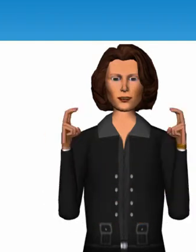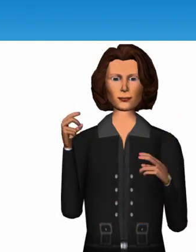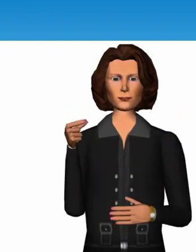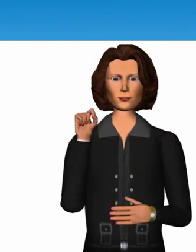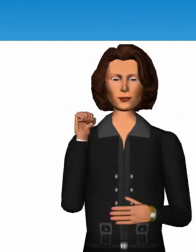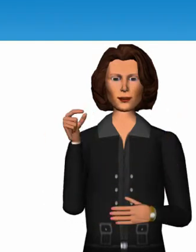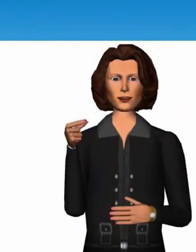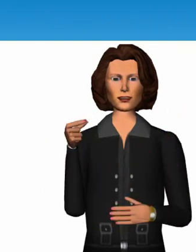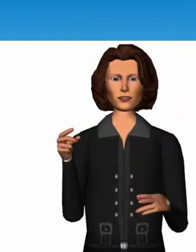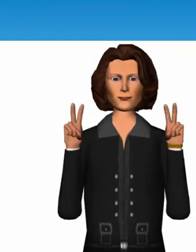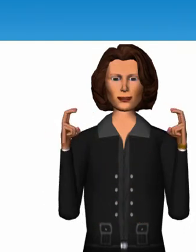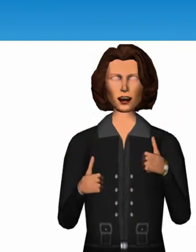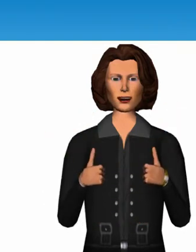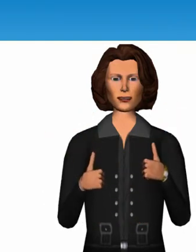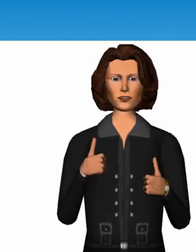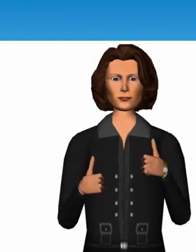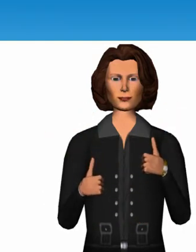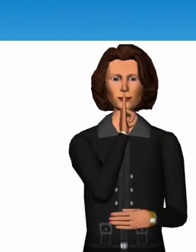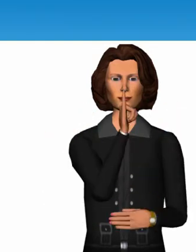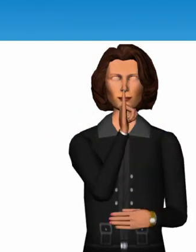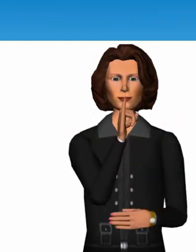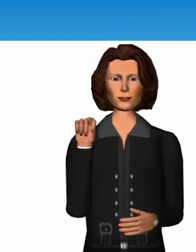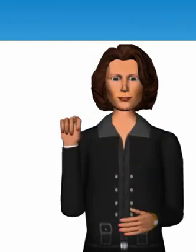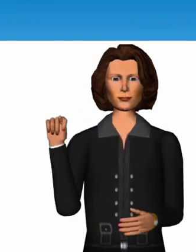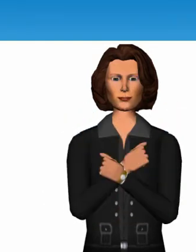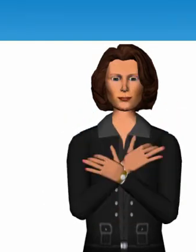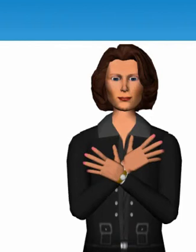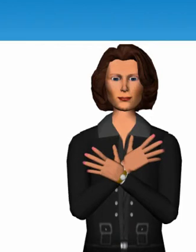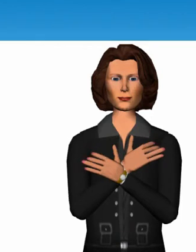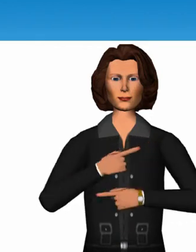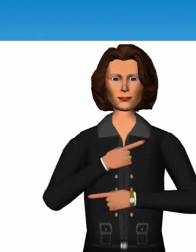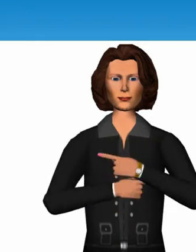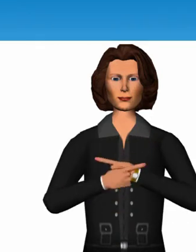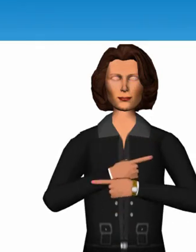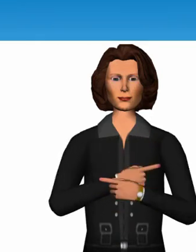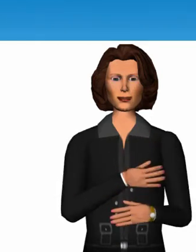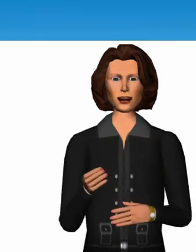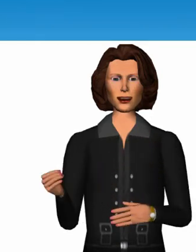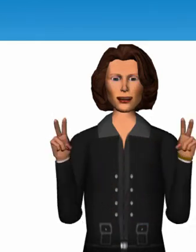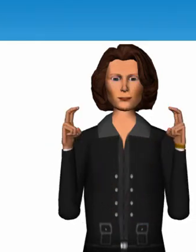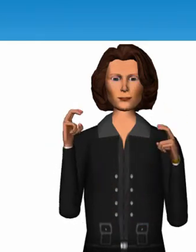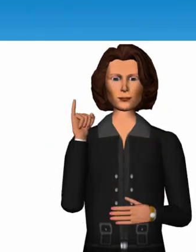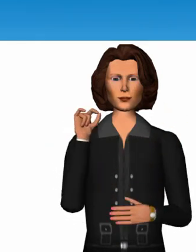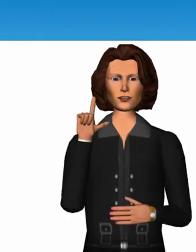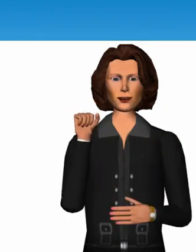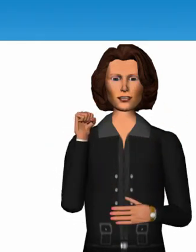“gsg” (which is the German sign language) and “ils”